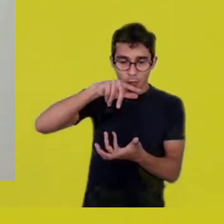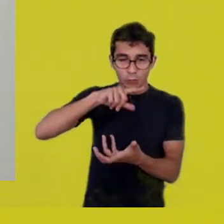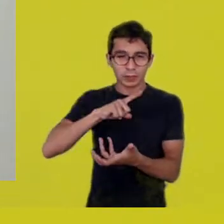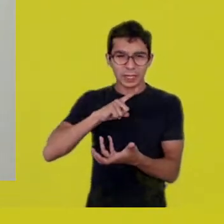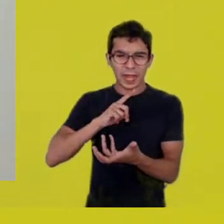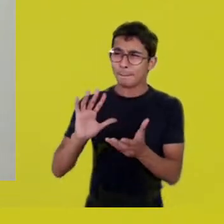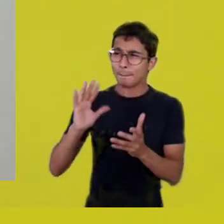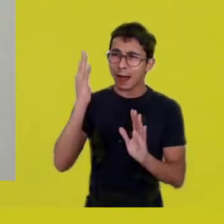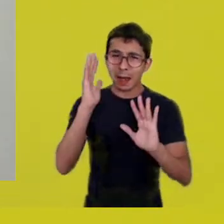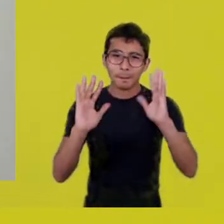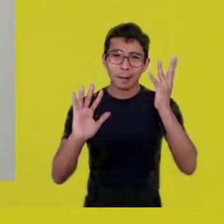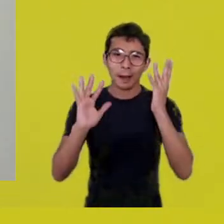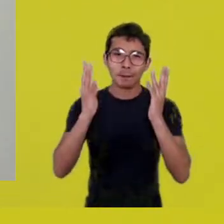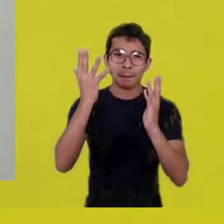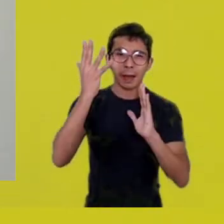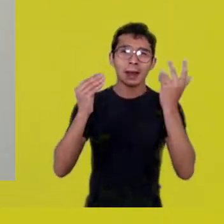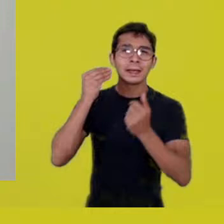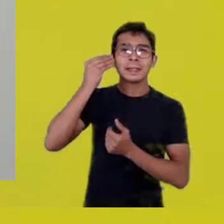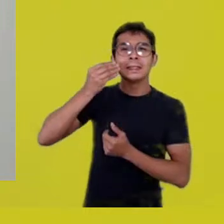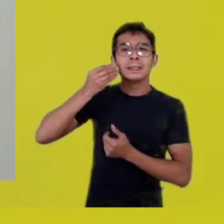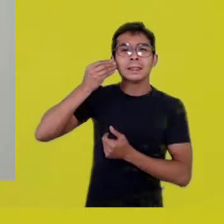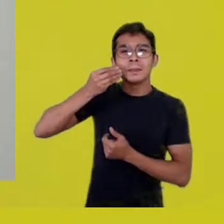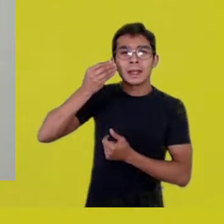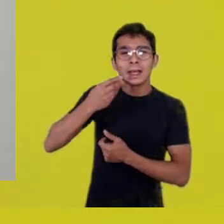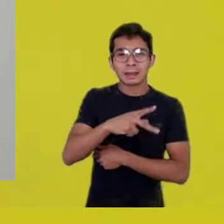building its memorials, its inventories.